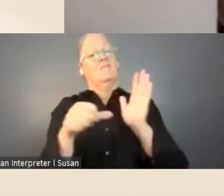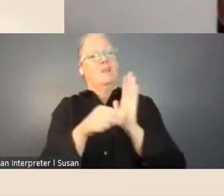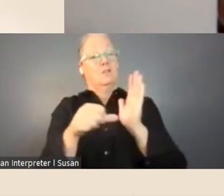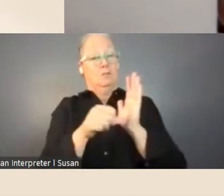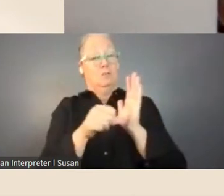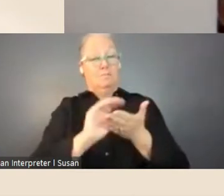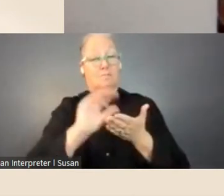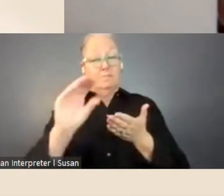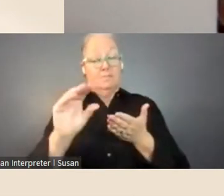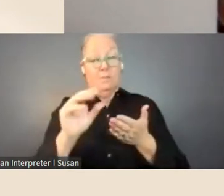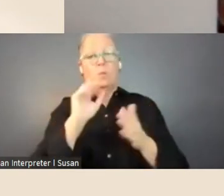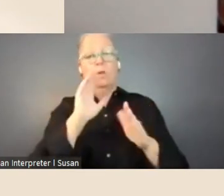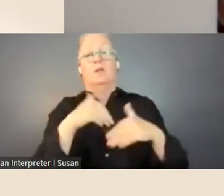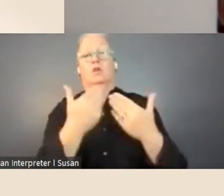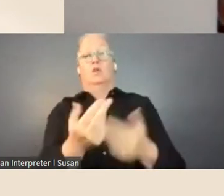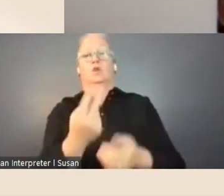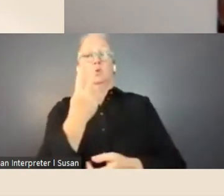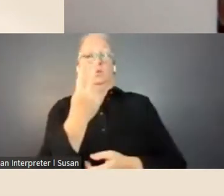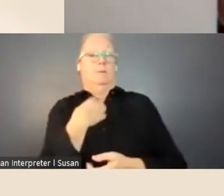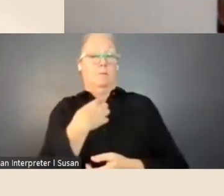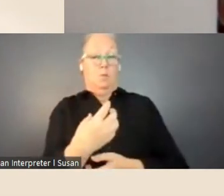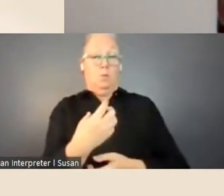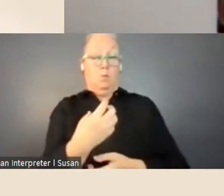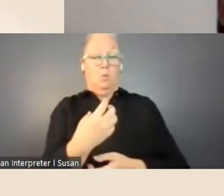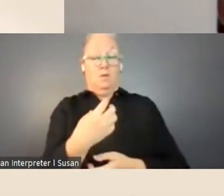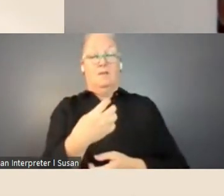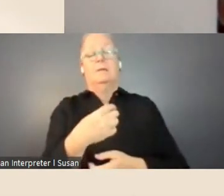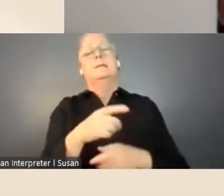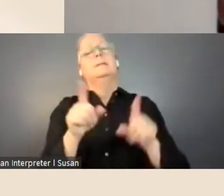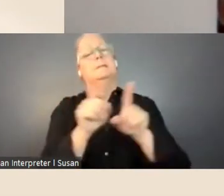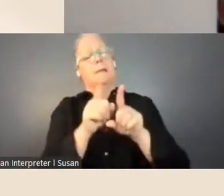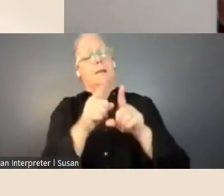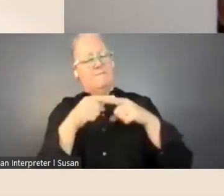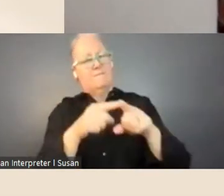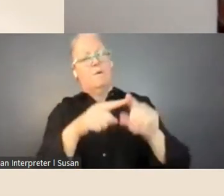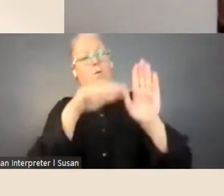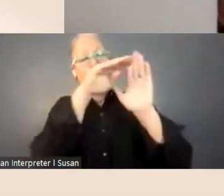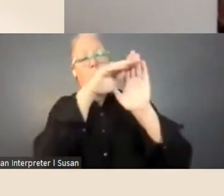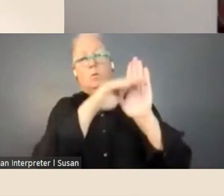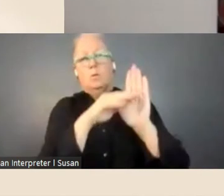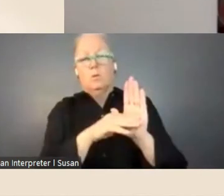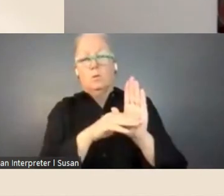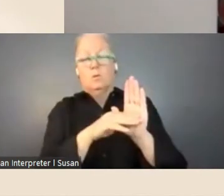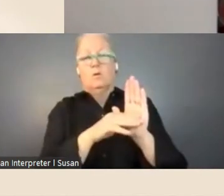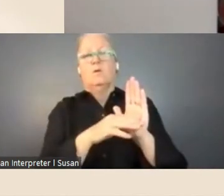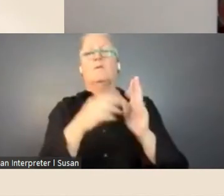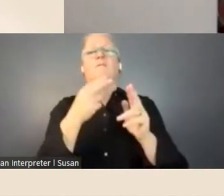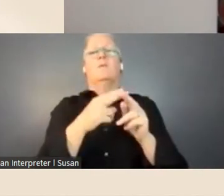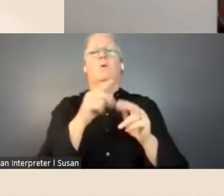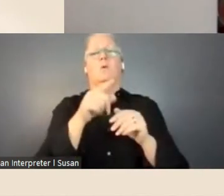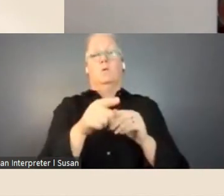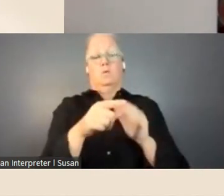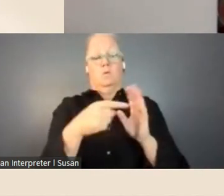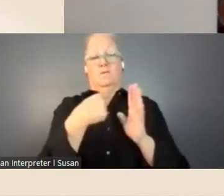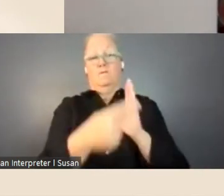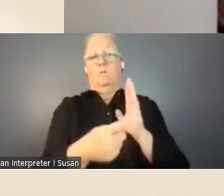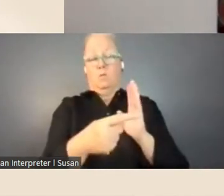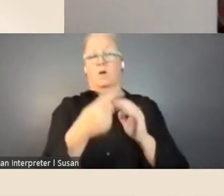fellowships. The same criteria apply: all four regional fellowships carry grants of fifteen